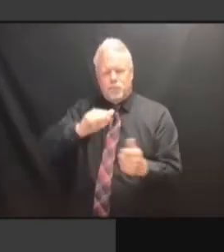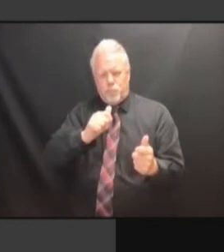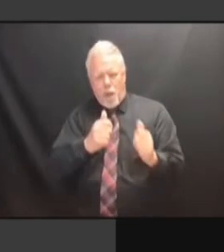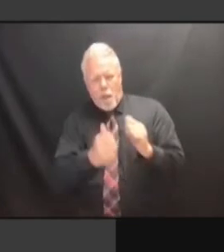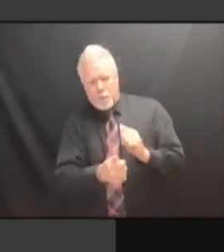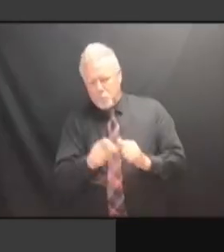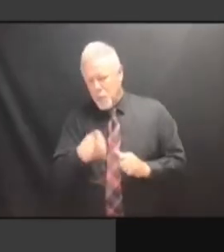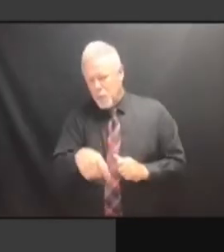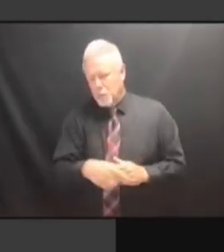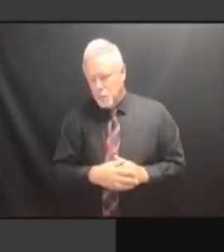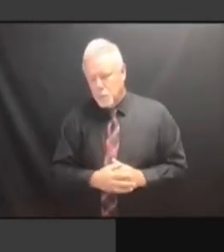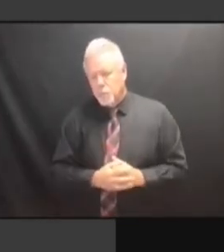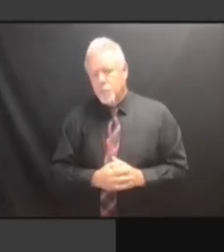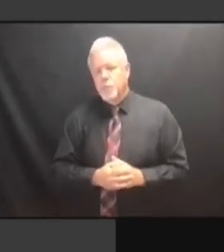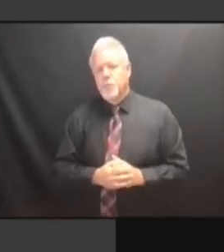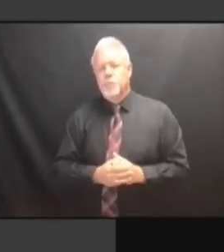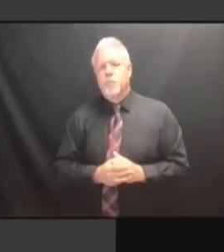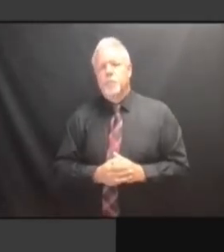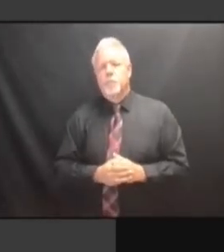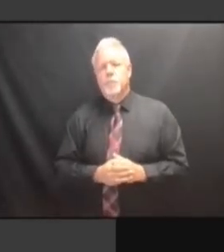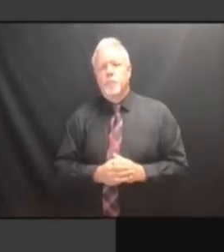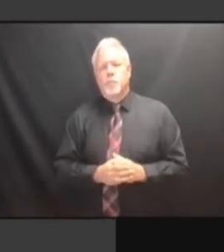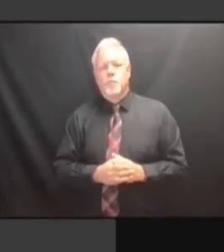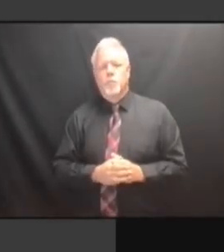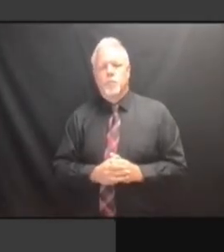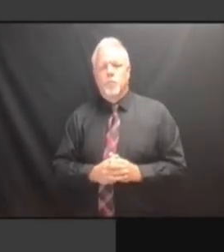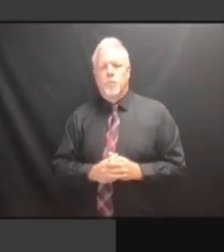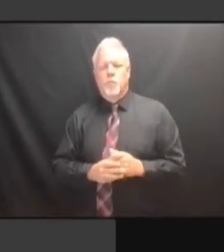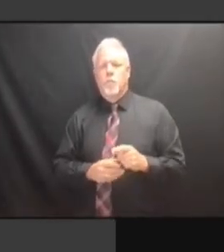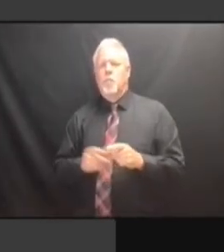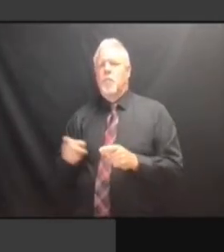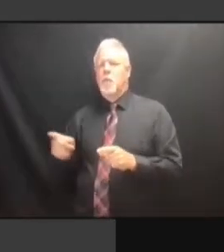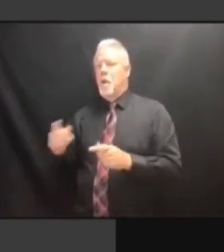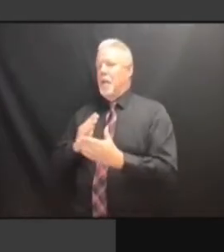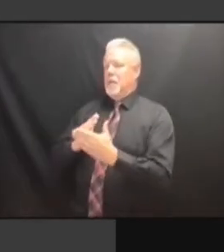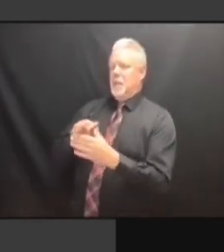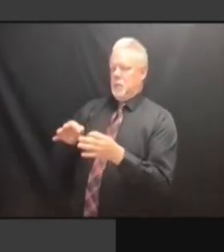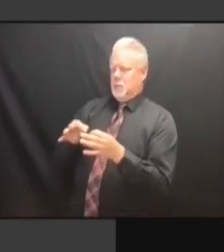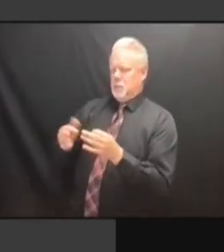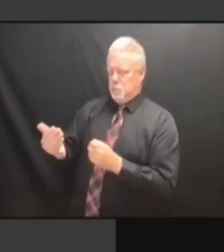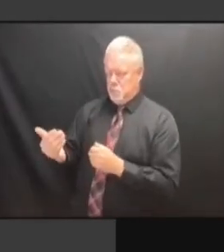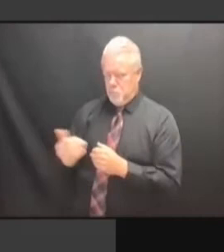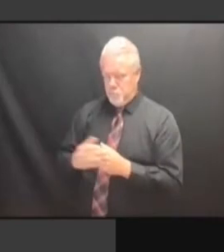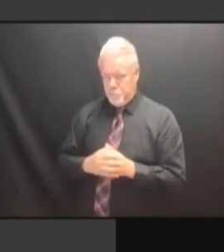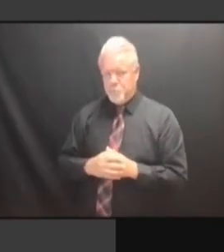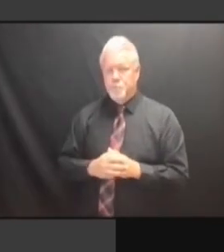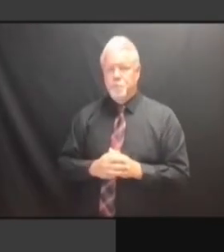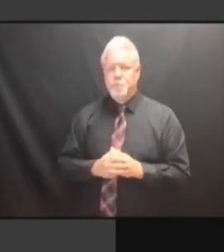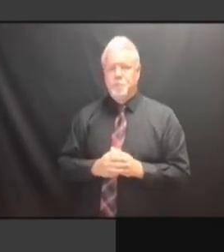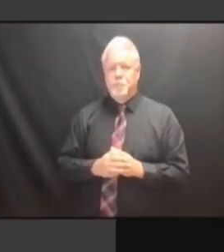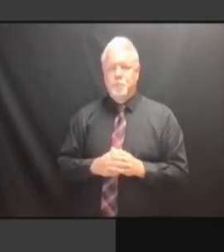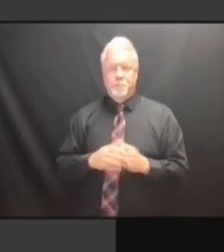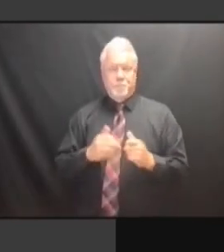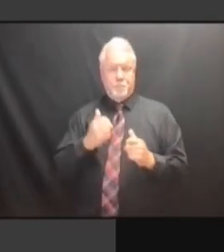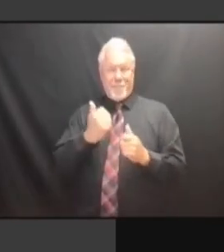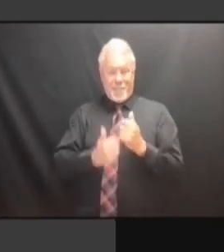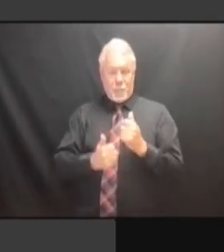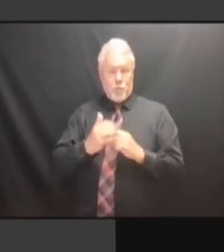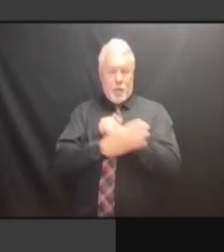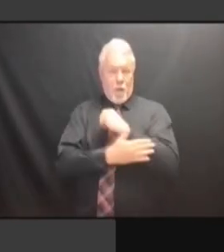FOR PAROLEE RESTORATION -- >> JOHN ALREADY LET ME FOR PAROLEE RESTORATION -- >> JOHN ALREADY LET ME STOP FOR PAROLEE RESTORATION -- >> JOHN ALREADY LET ME STOP YOU, JOHN ALREADY LET ME STOP YOU, JOHN ALREADY LET ME STOP YOU, LET'S JOHN ALREADY LET ME STOP YOU, LET'S GO JOHN ALREADY LET ME STOP YOU, LET'S GO BACK JOHN ALREADY LET ME STOP YOU, LET'S GO BACK TO JOHN ALREADY LET ME STOP YOU, LET'S GO BACK TO THIS. LET'S GO BACK TO THIS. LET'S GO BACK TO THIS. THE LET'S GO BACK TO THIS. THE NEWSPAPERS LET'S GO BACK TO THIS. THE NEWSPAPERS ARE LET'S GO BACK TO THIS. THE NEWSPAPERS ARE GOING LET'S GO BACK TO THIS. THE NEWSPAPERS ARE GOING TO THE NEWSPAPERS ARE GOING TO THE NEWSPAPERS ARE GOING TO PUBLISH. PUBLISH. PUBLISH. DID PUBLISH. DID WE PUBLISH. DID WE TALK PUBLISH. DID WE TALK ABOUT PUBLISH. DID WE TALK ABOUT THE PUBLISH. DID WE TALK ABOUT THE ELECTRONIC DID WE TALK ABOUT THE ELECTRONIC DID WE TALK ABOUT THE ELECTRONIC PUBLICATION? PUBLICATION? PUBLICATION? >> PUBLICATION? >> OH, PUBLICATION? >> OH, I'M PUBLICATION? >> OH, I'M SORRY, PUBLICATION? >> OH, I'M SORRY, I PUBLICATION? >> OH, I'M SORRY, I HAD PUBLICATION? >> OH, I'M SORRY, I HAD A PUBLICATION? >> OH, I'M SORRY, I HAD A NOTE OH, I'M SORRY, I HAD A NOTE OH, I'M SORRY, I HAD A NOTE HERE OH, I'M SORRY, I HAD A NOTE HERE THAT OH, I'M SORRY, I HAD A NOTE HERE THAT I